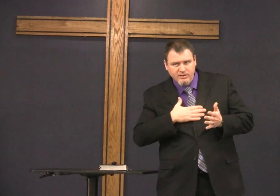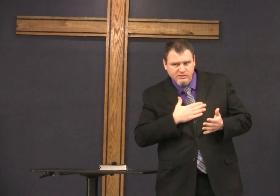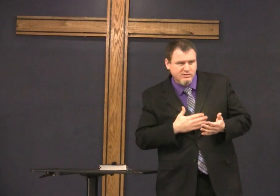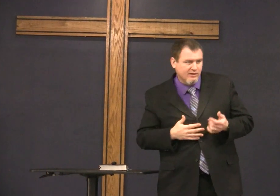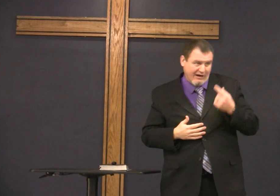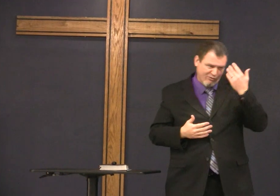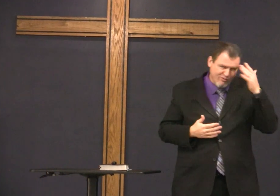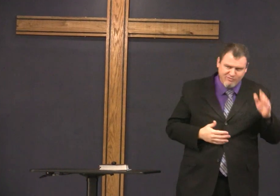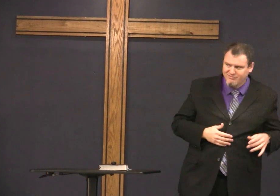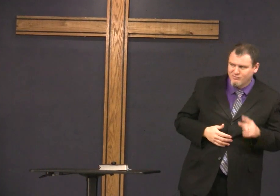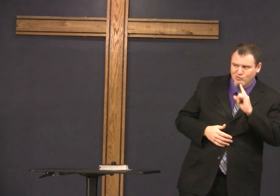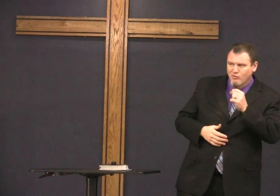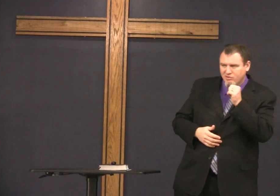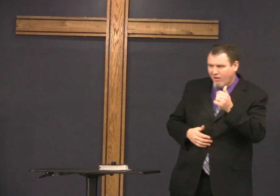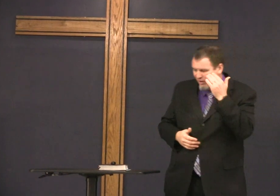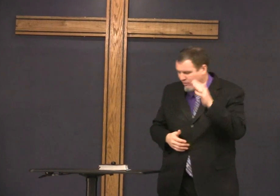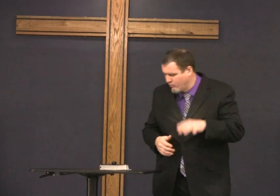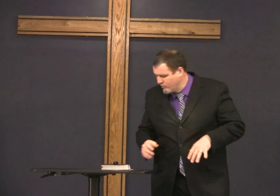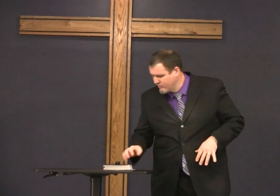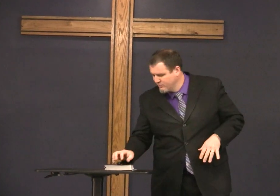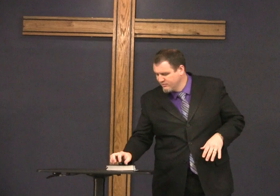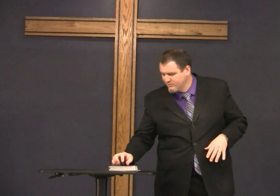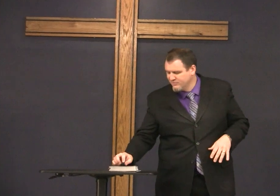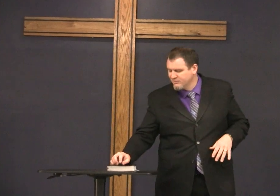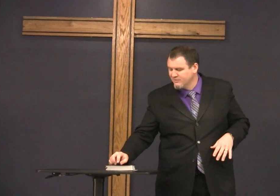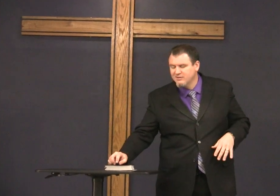tap my baby back now please I don't know maybe she thought that we don't know but